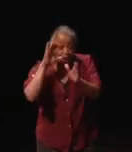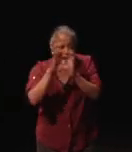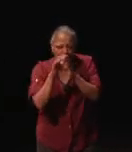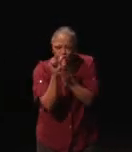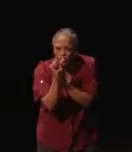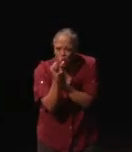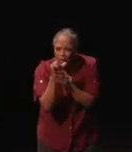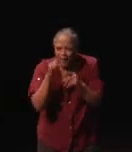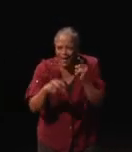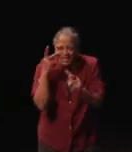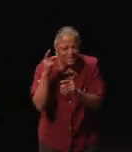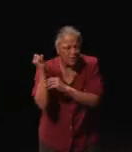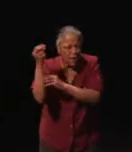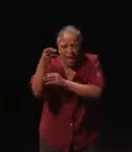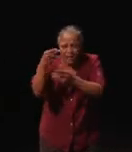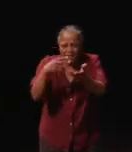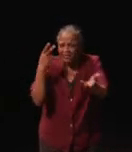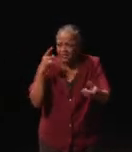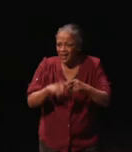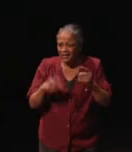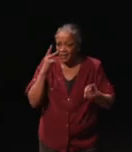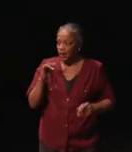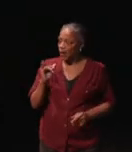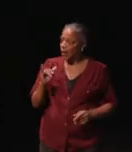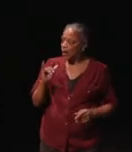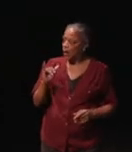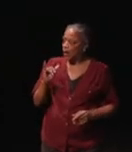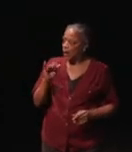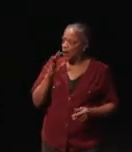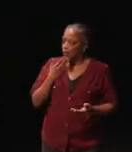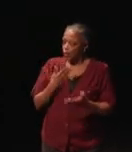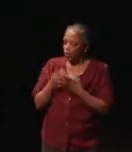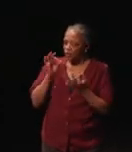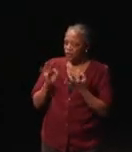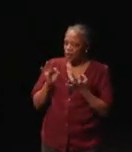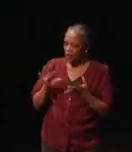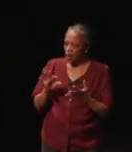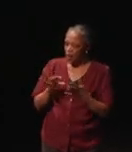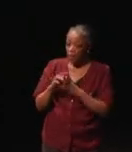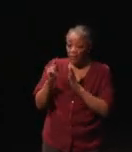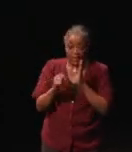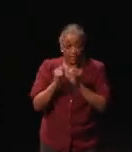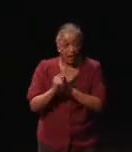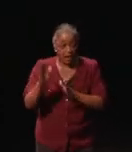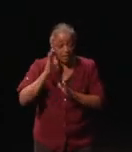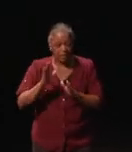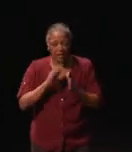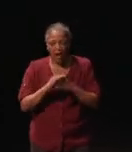I can't see them anymore." Oh, well, that's really good feedback. At the time I was just a graphics developer